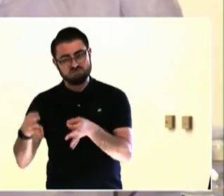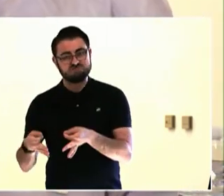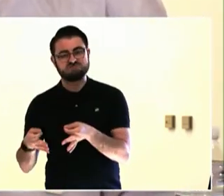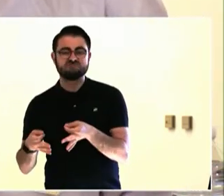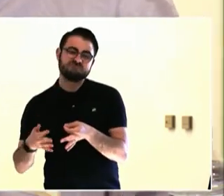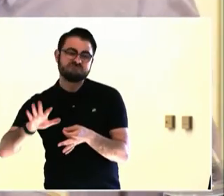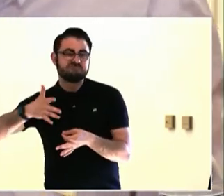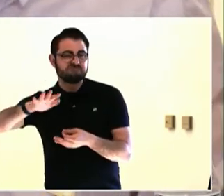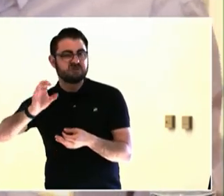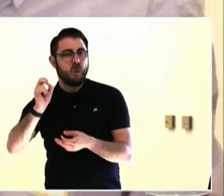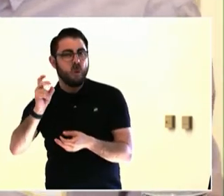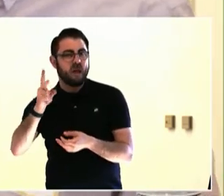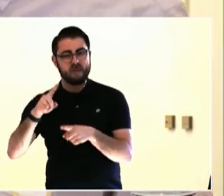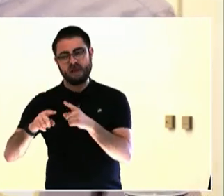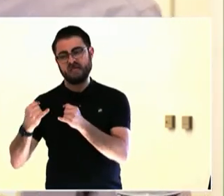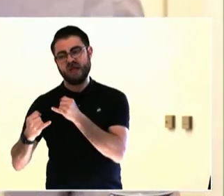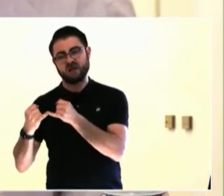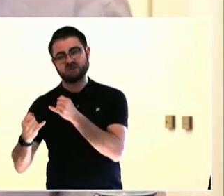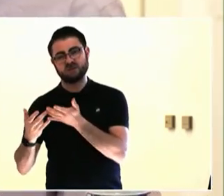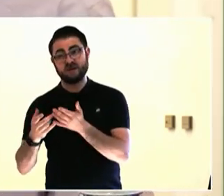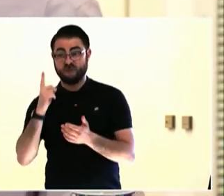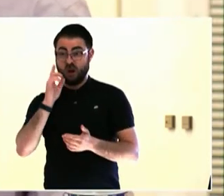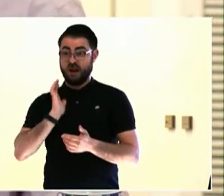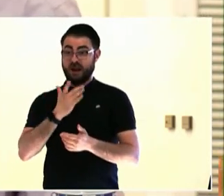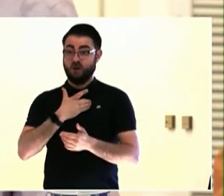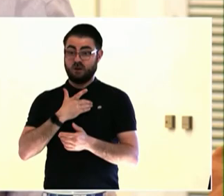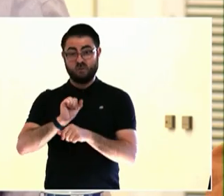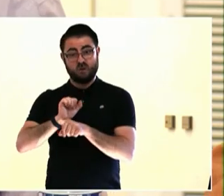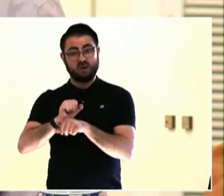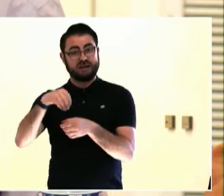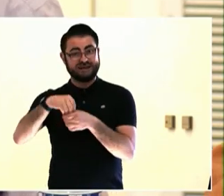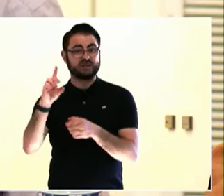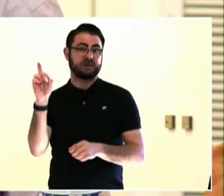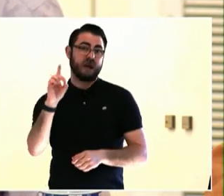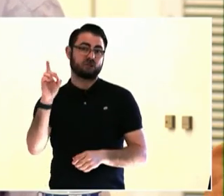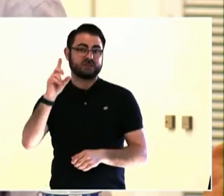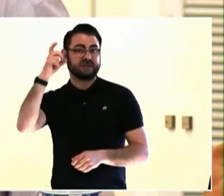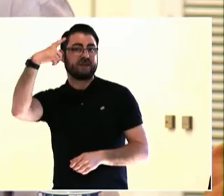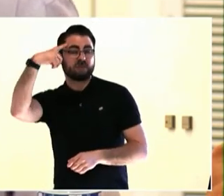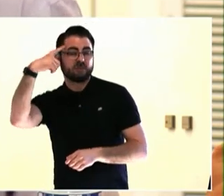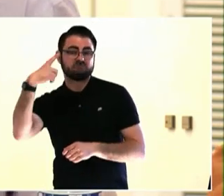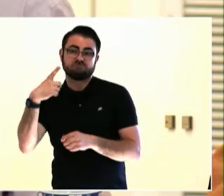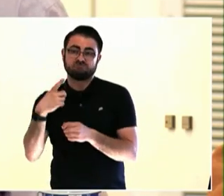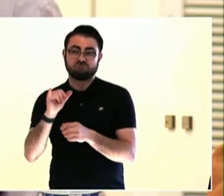resources to learn skills in consensus building?